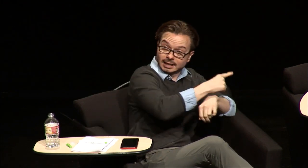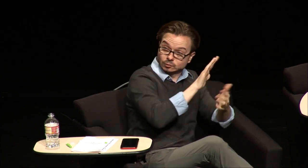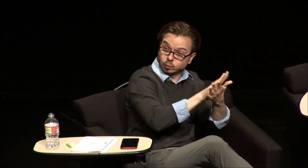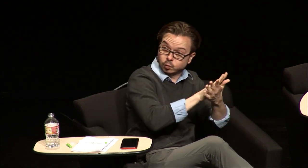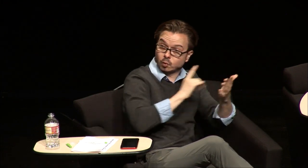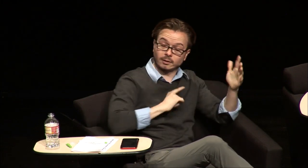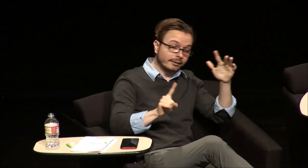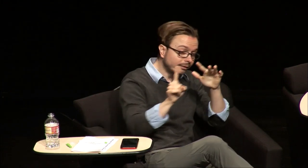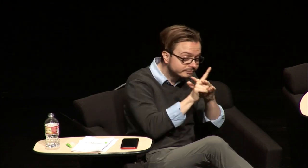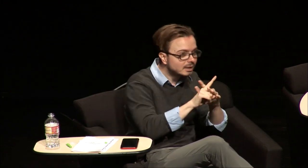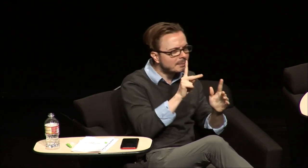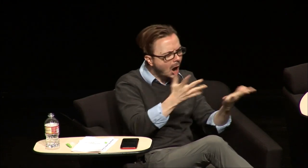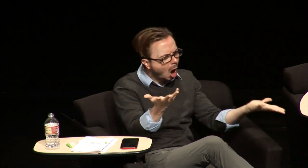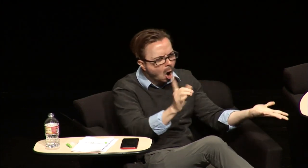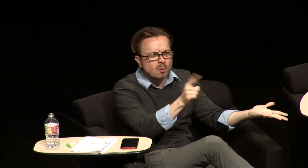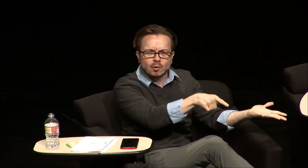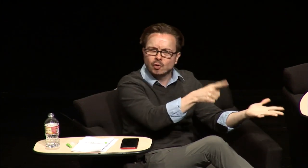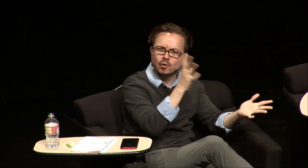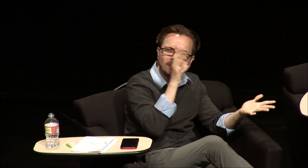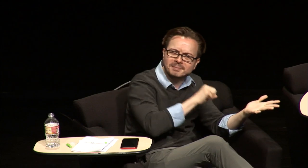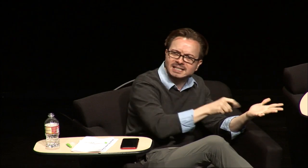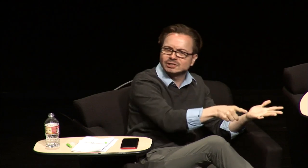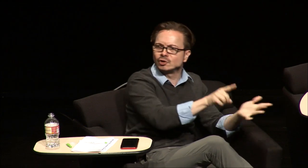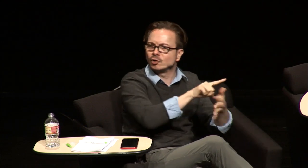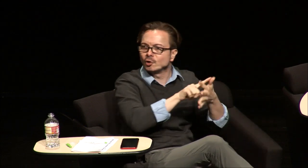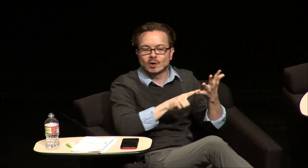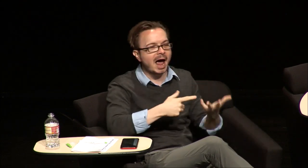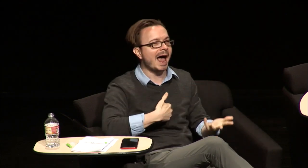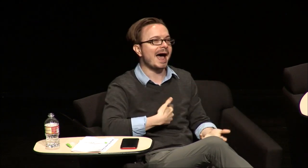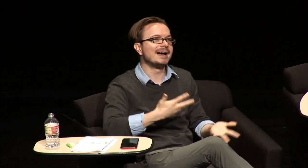can just cool the next day and they're like where were you you missed it you